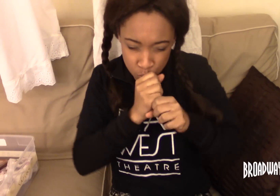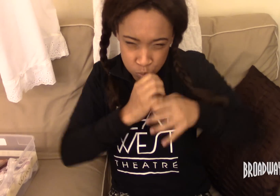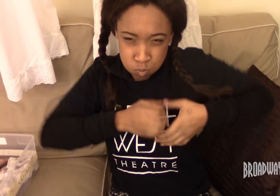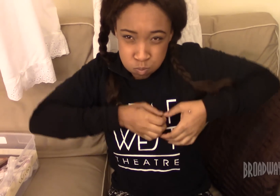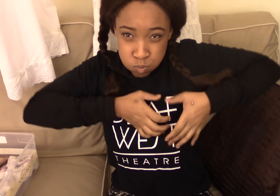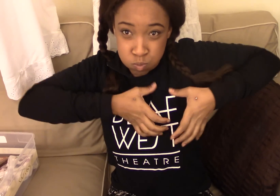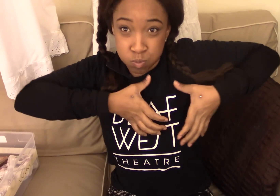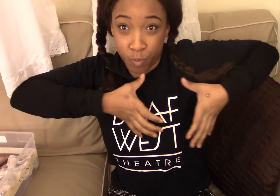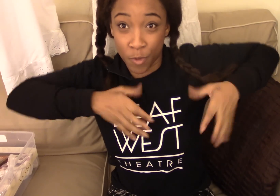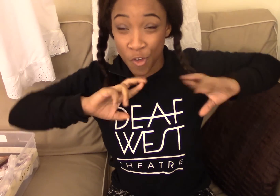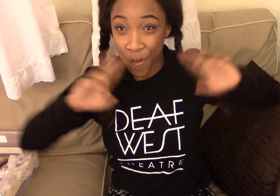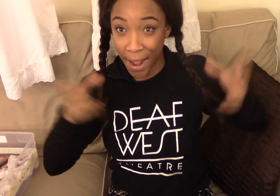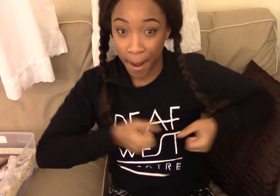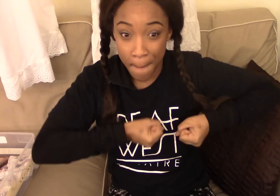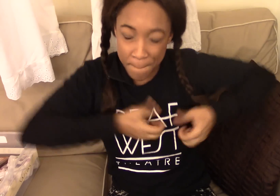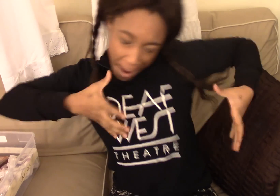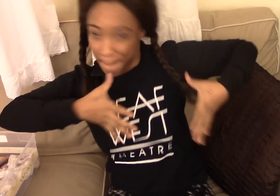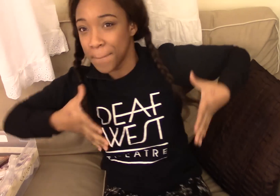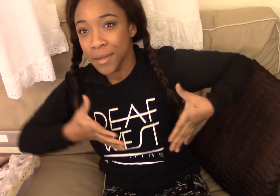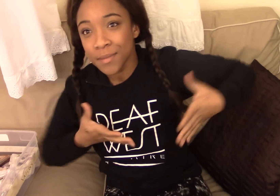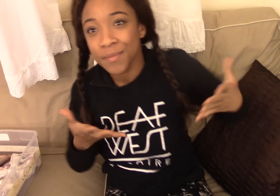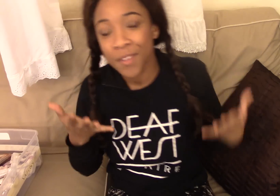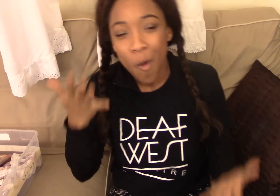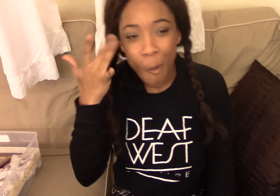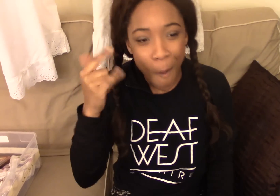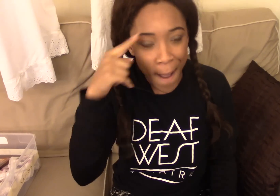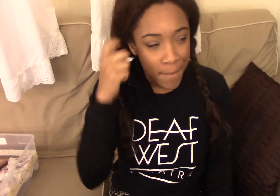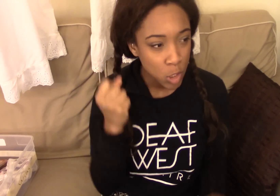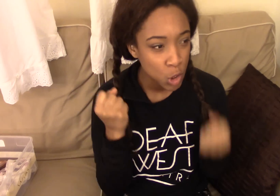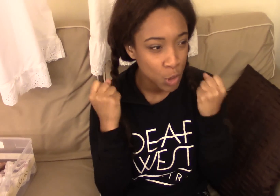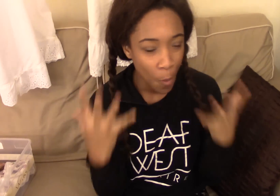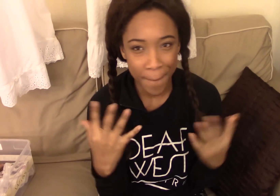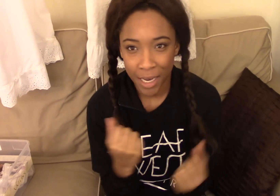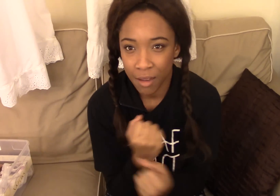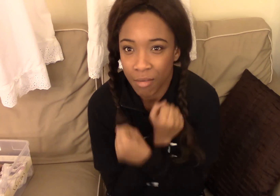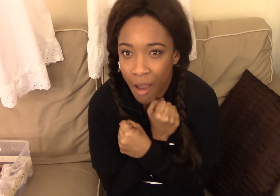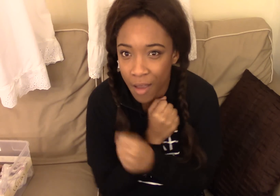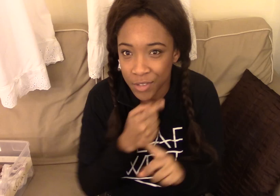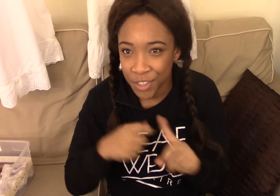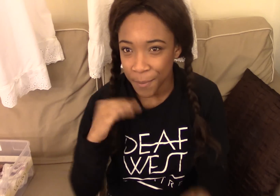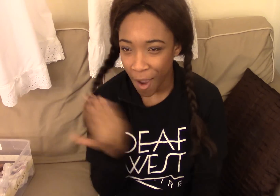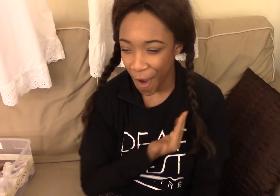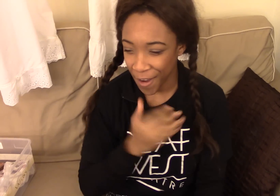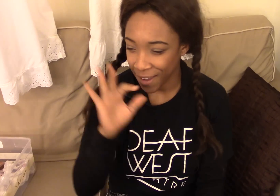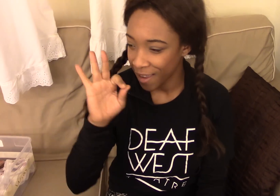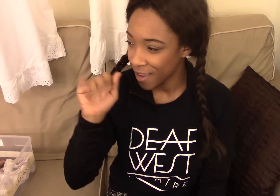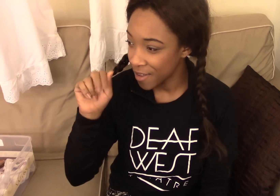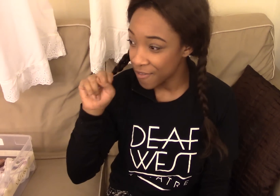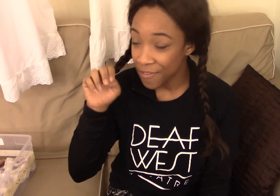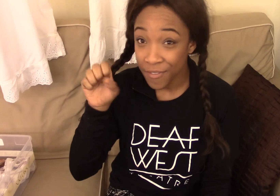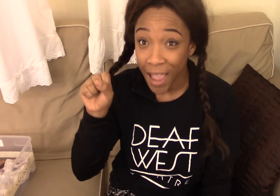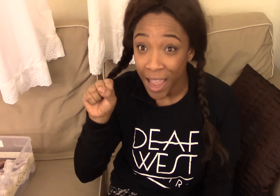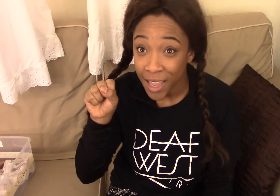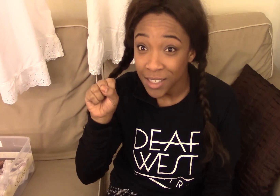my heart is ready to burst, because there's so much love from our